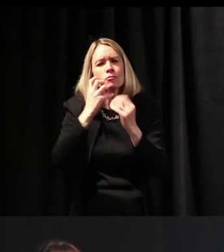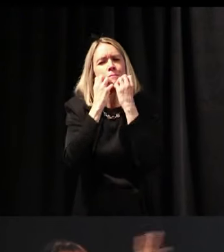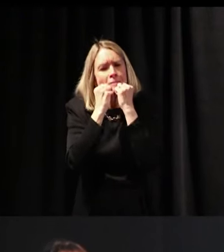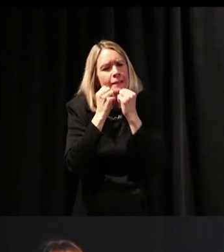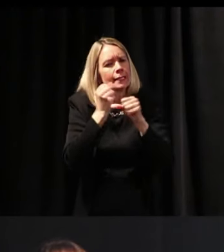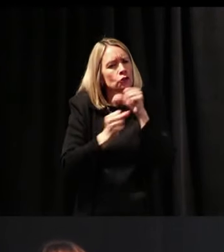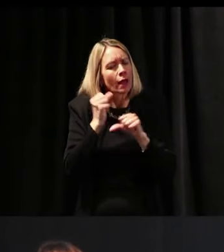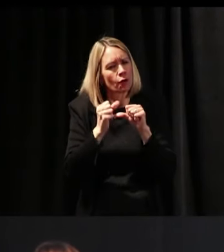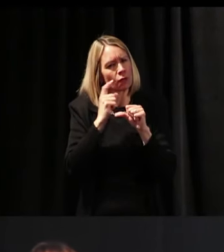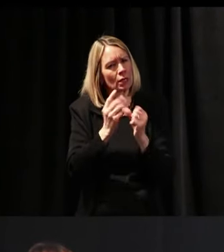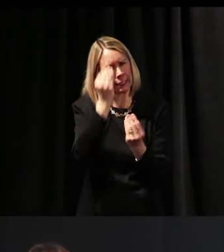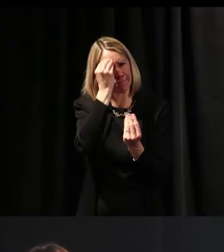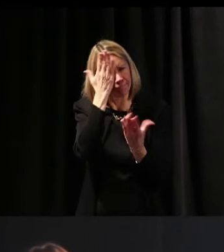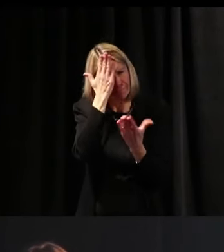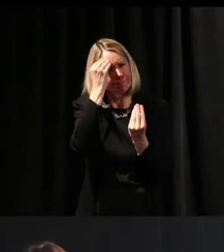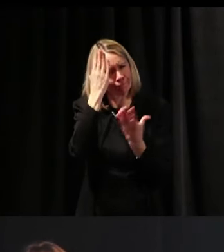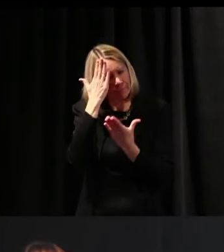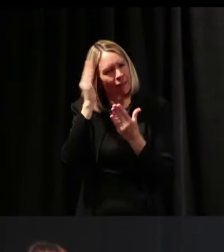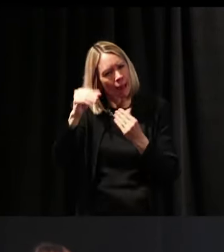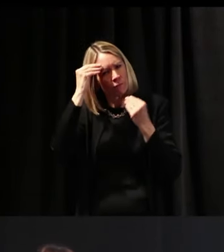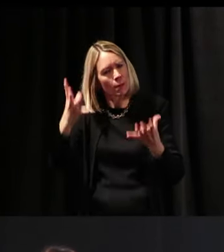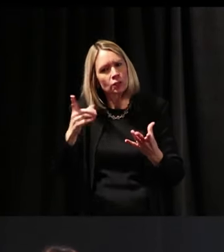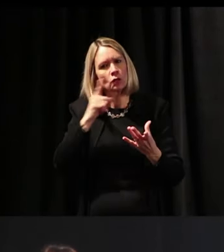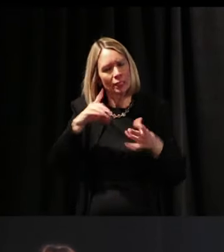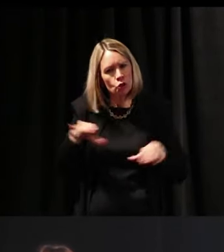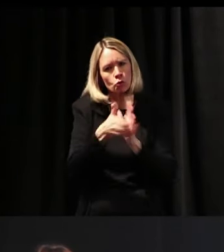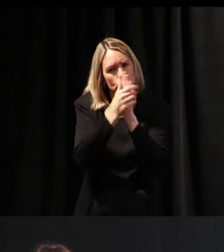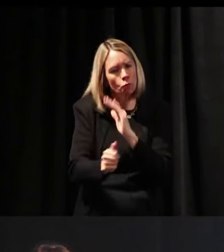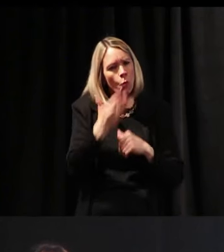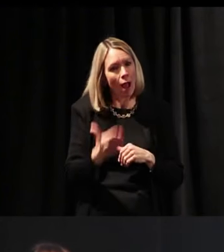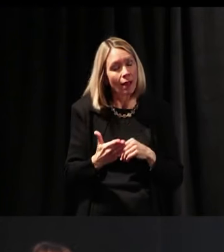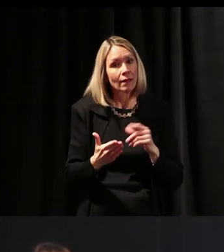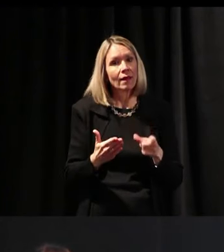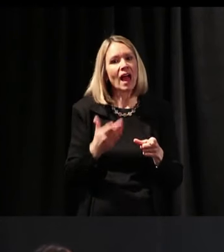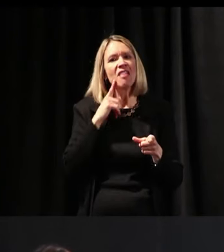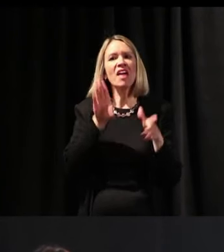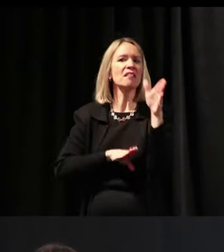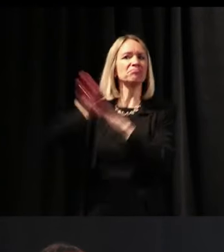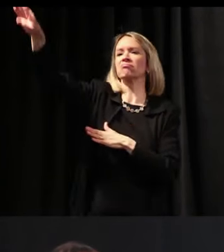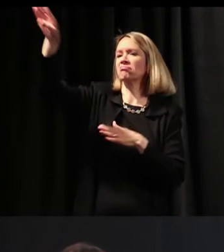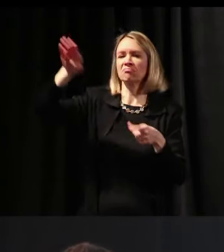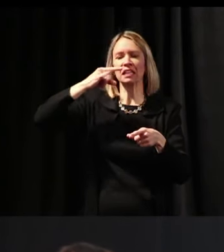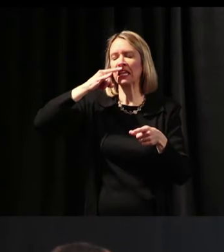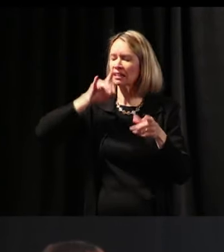and to get this stuff down and to do it well. And they soar.